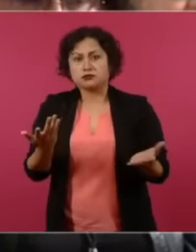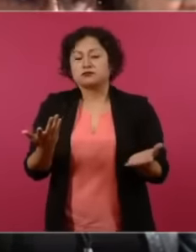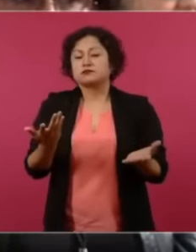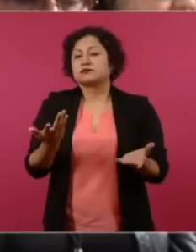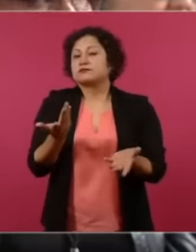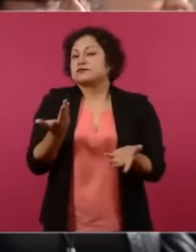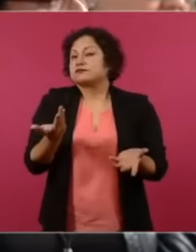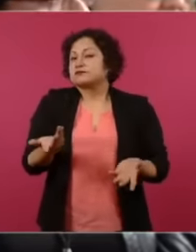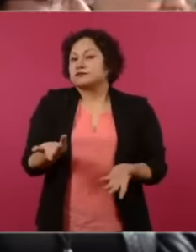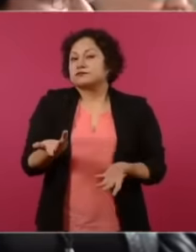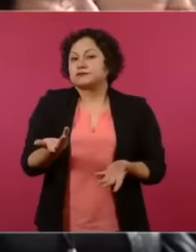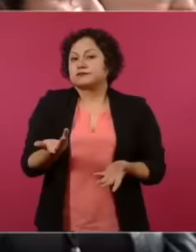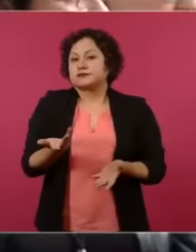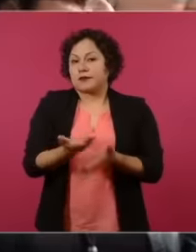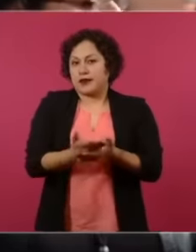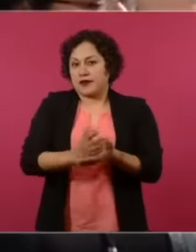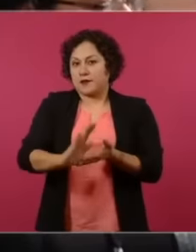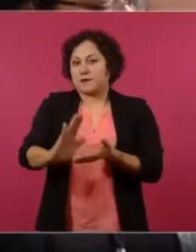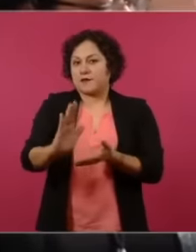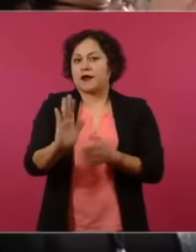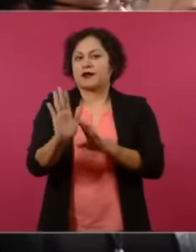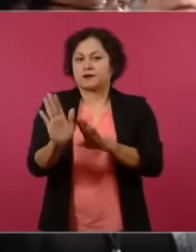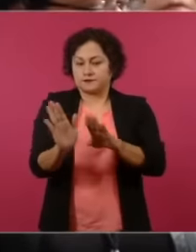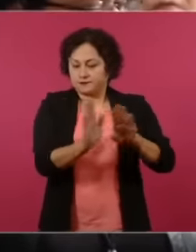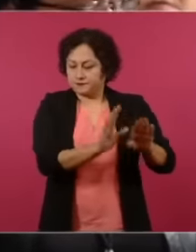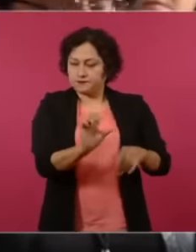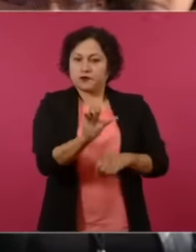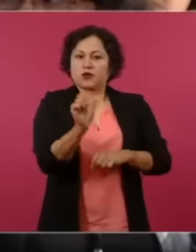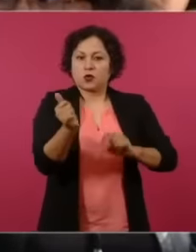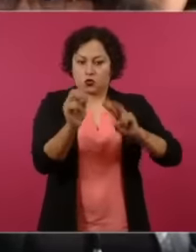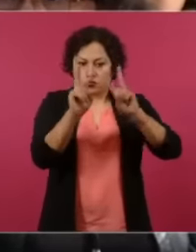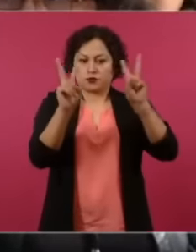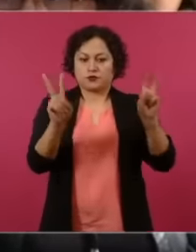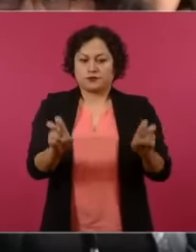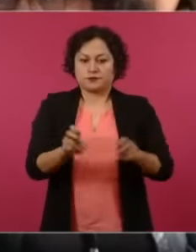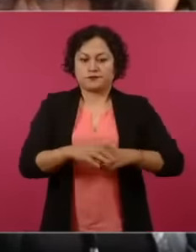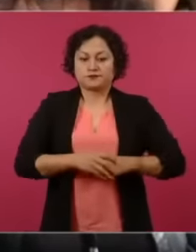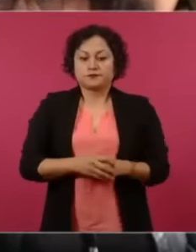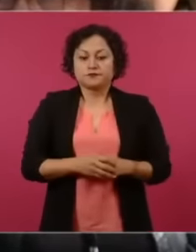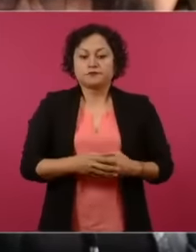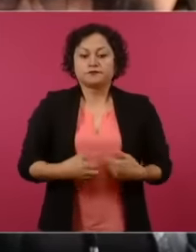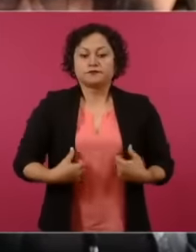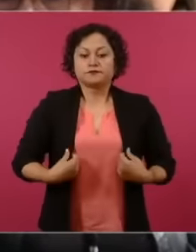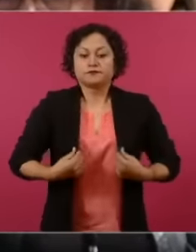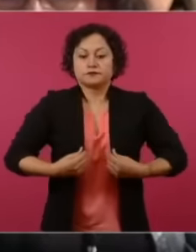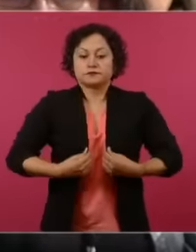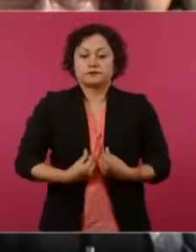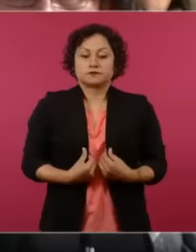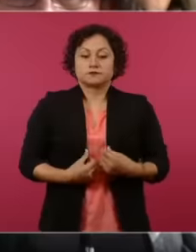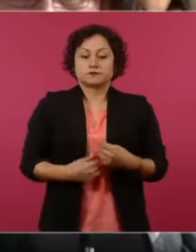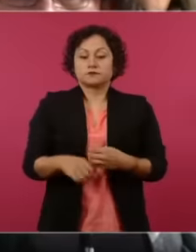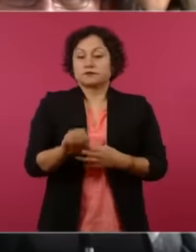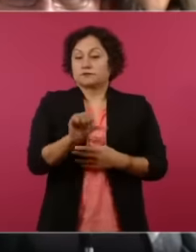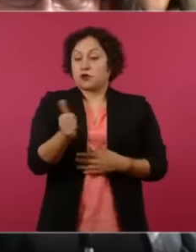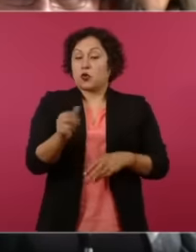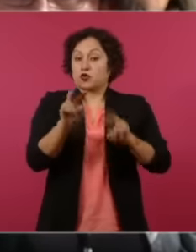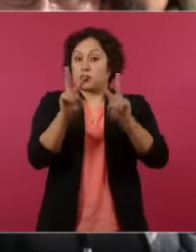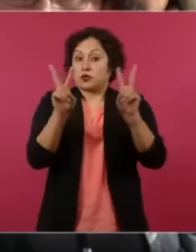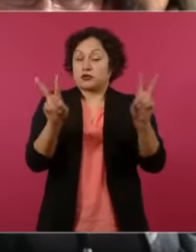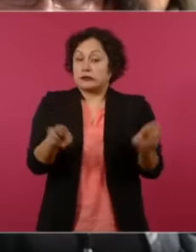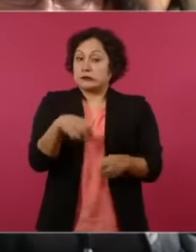is better, but the other issue first and the other issue is also worrying. It is about freedom